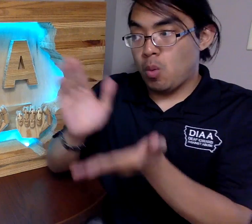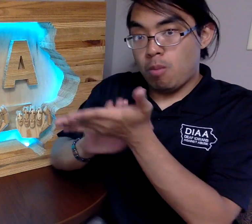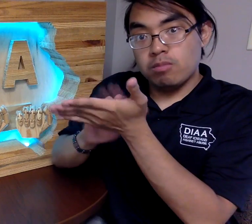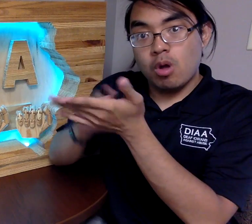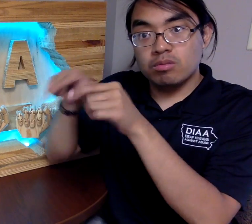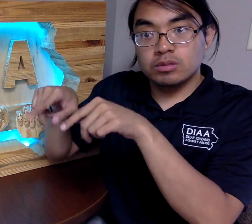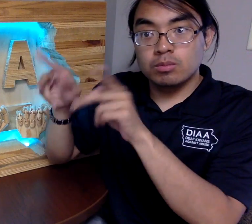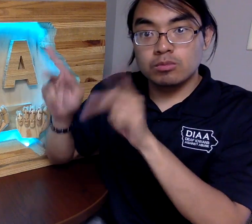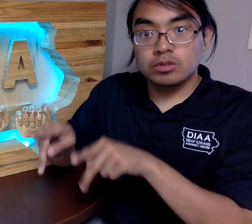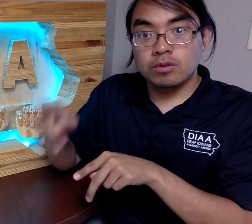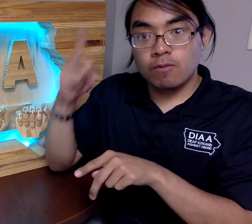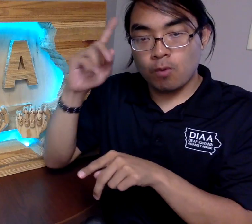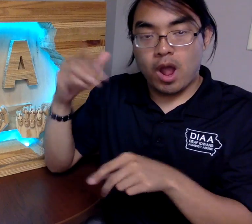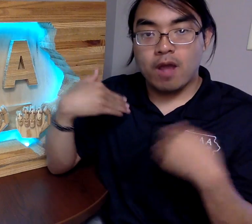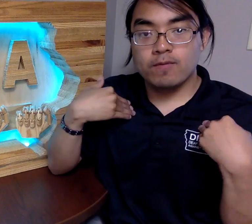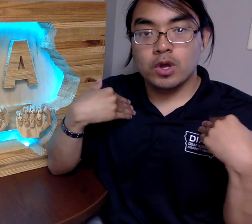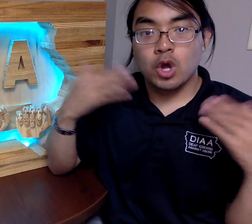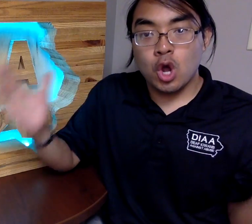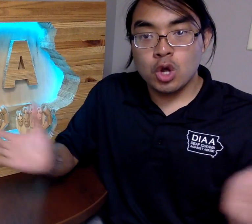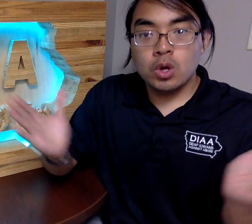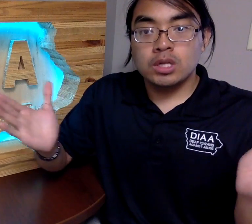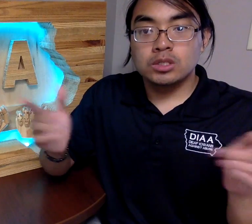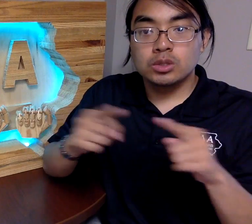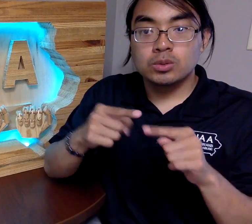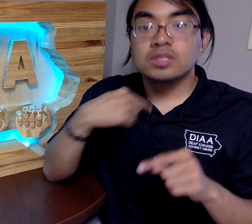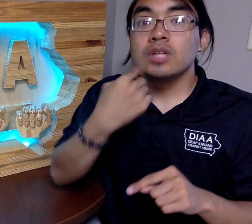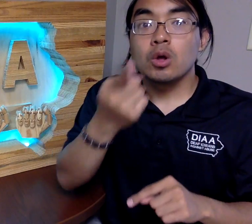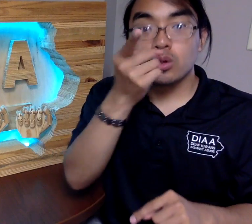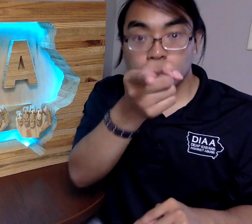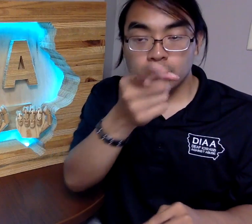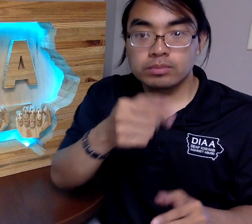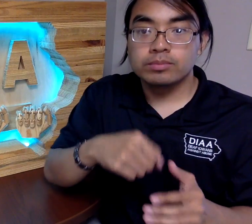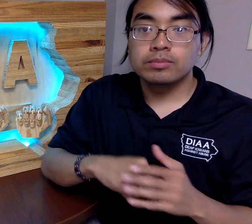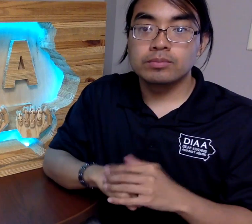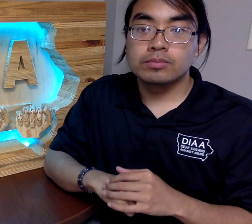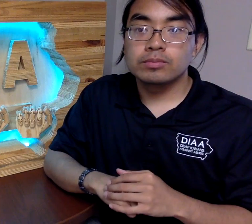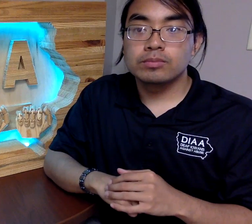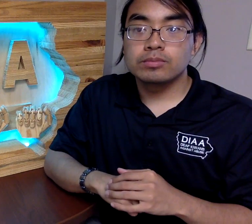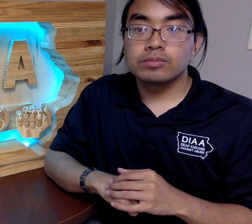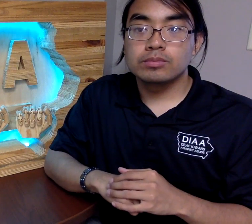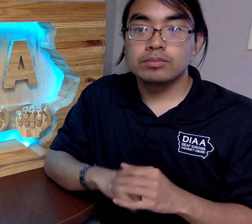you applaud this person for having the courage to tell you